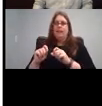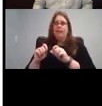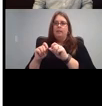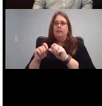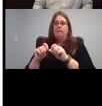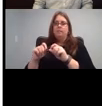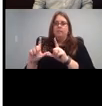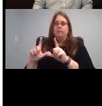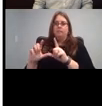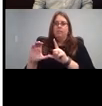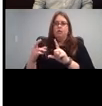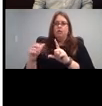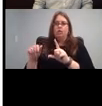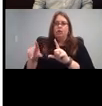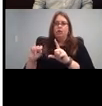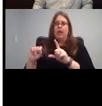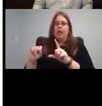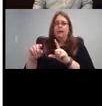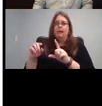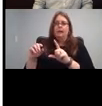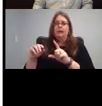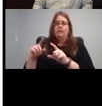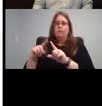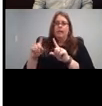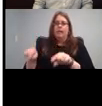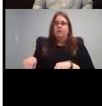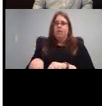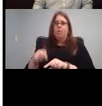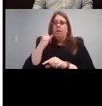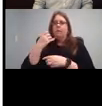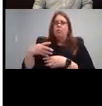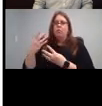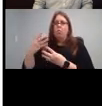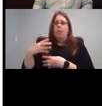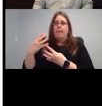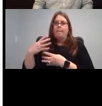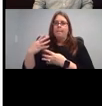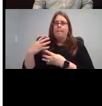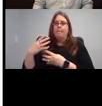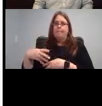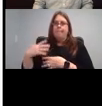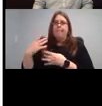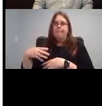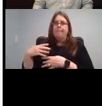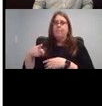up in the chat a bit you should be able to find it but it's ca